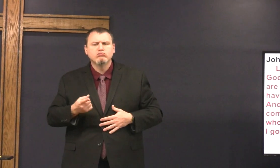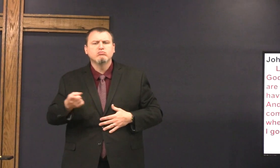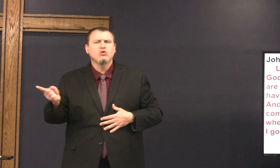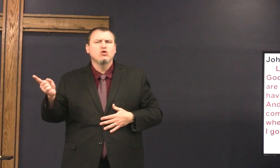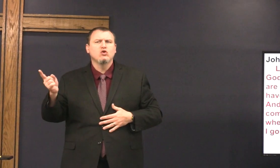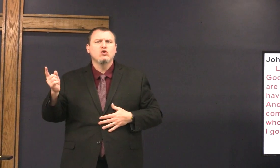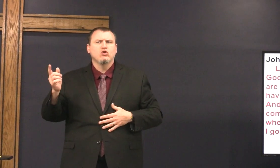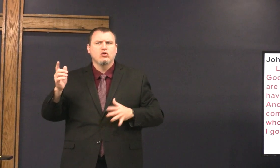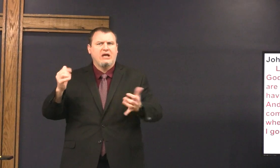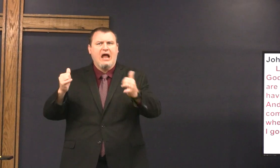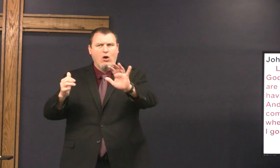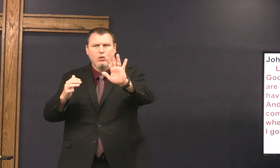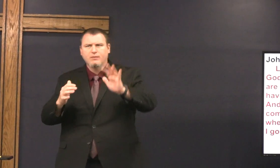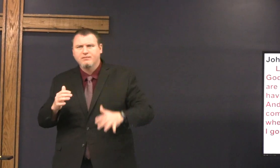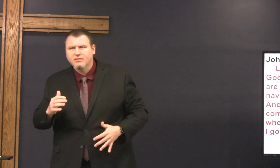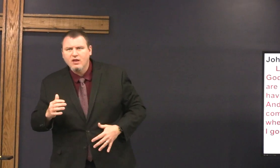oh now